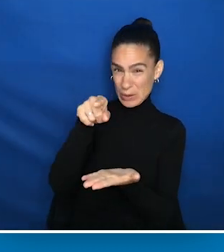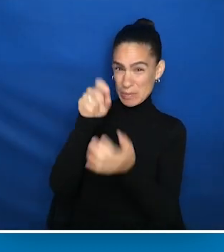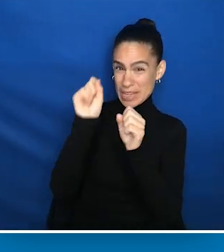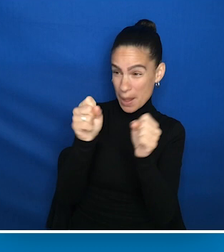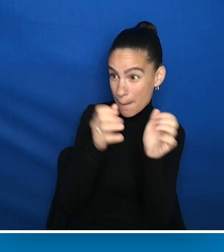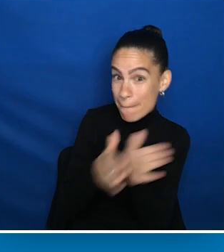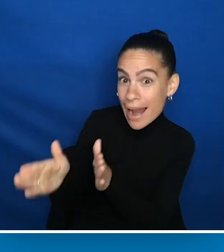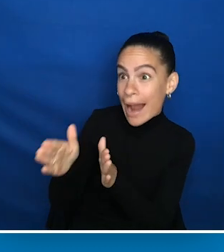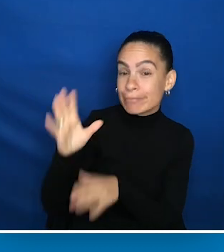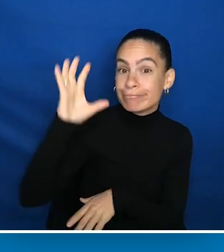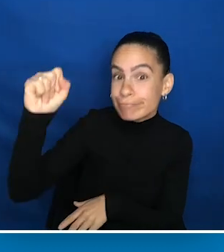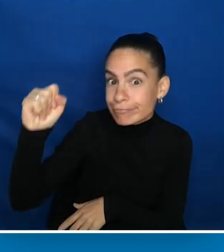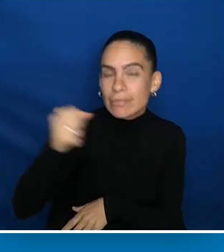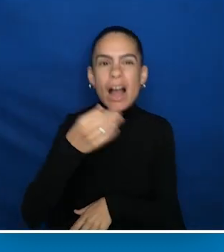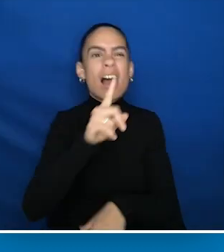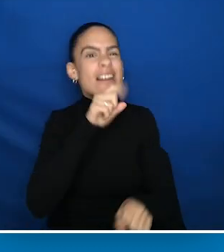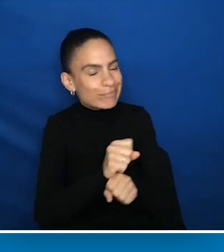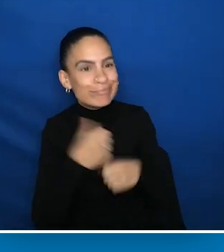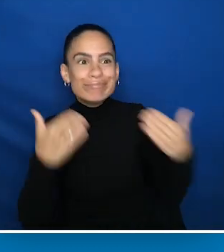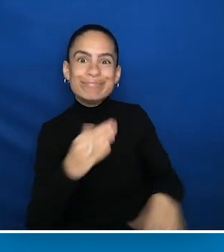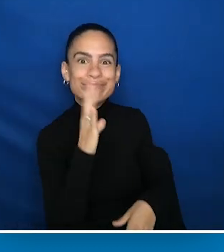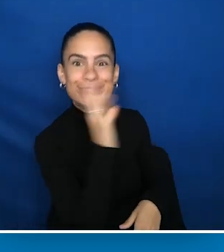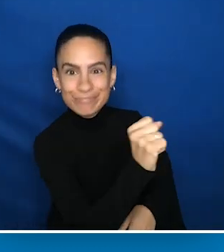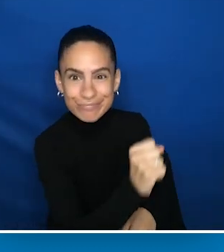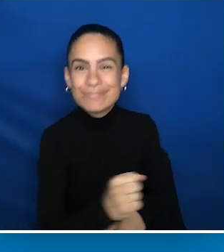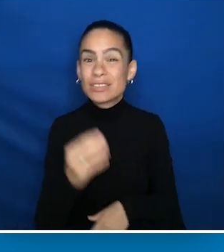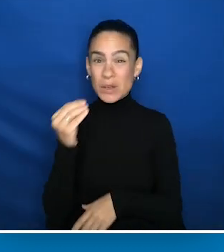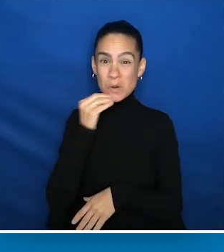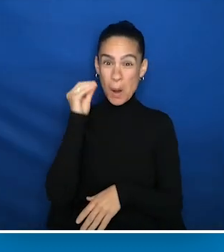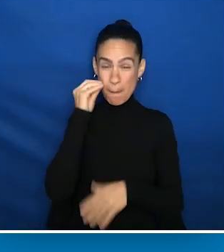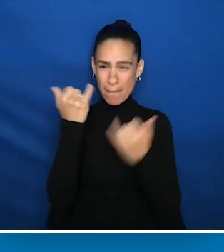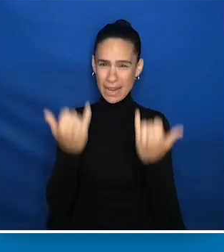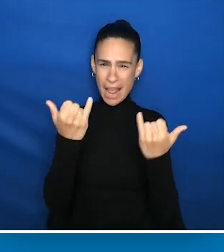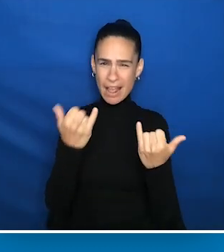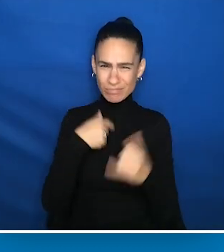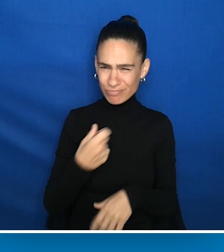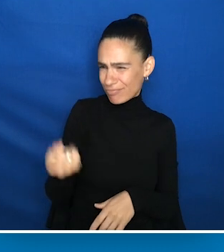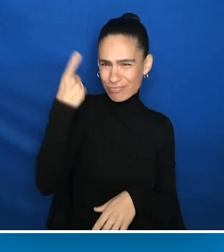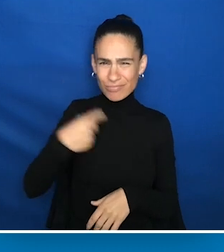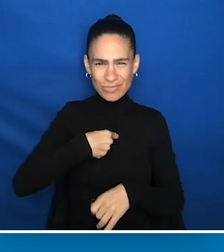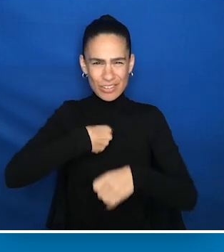And that home has gone from a place that is, to one I remember, to one I now create. Where I know the name of the God, what's funny,